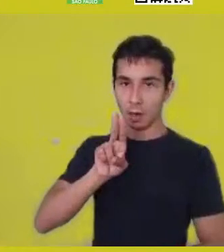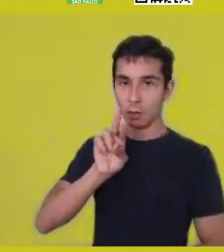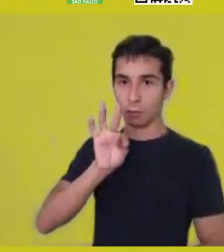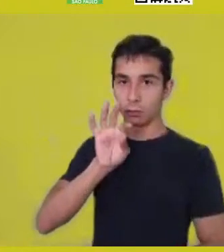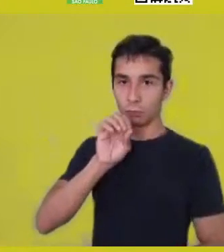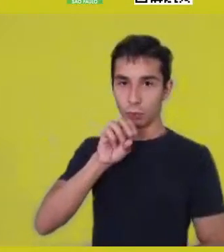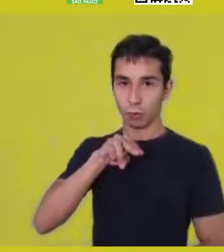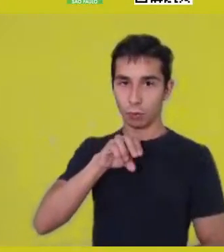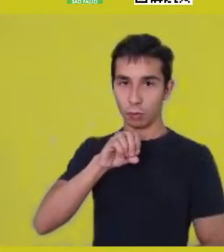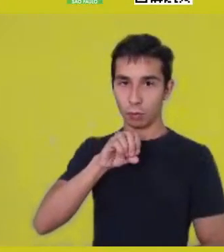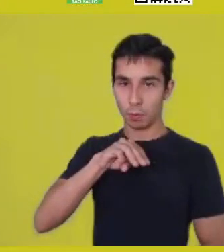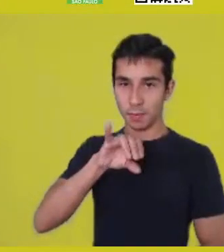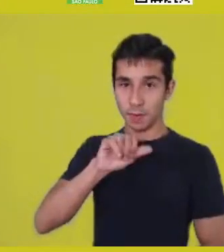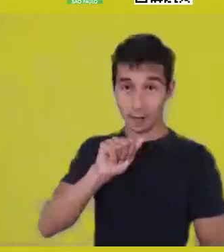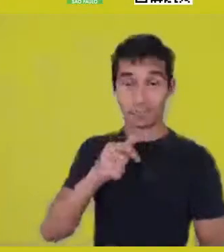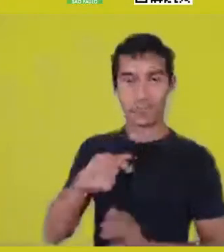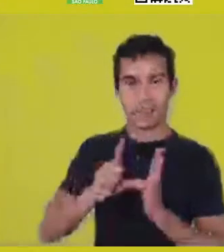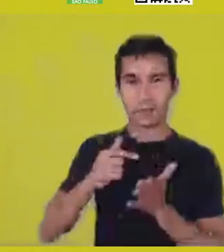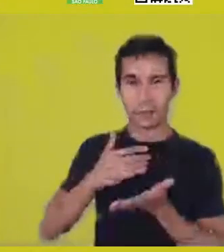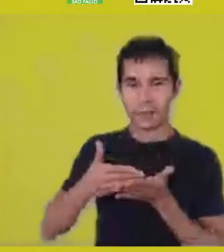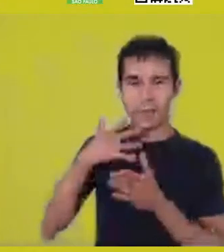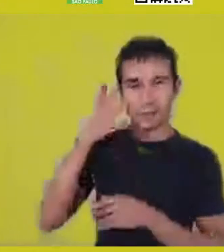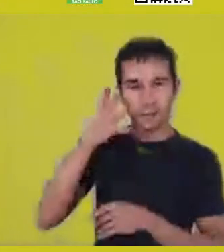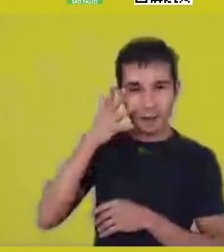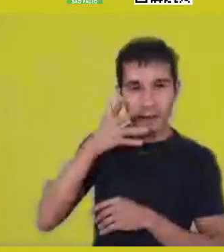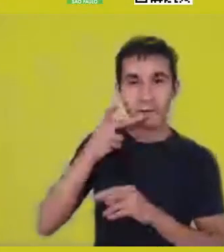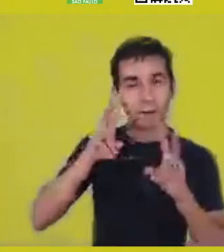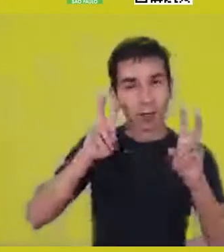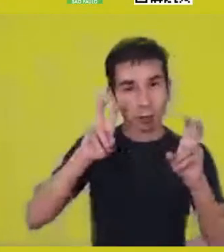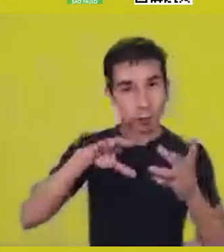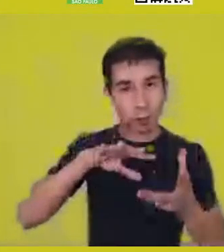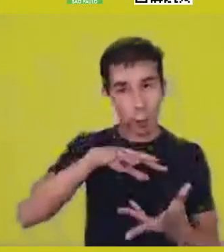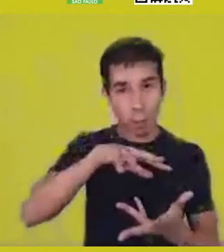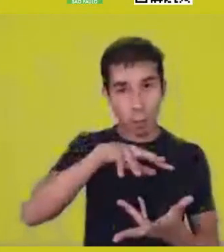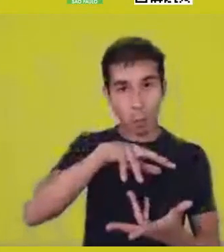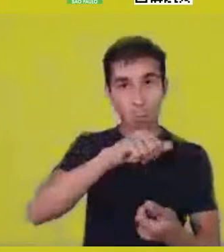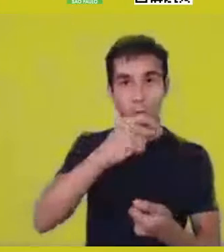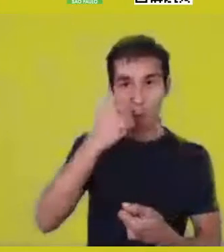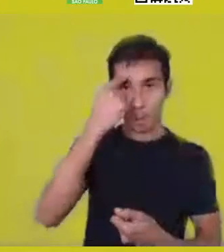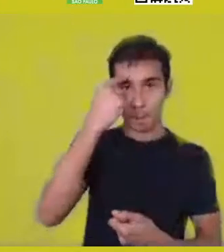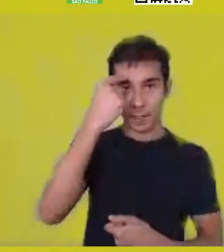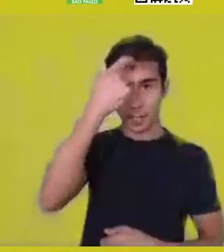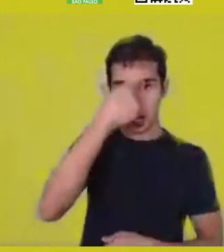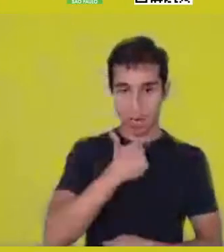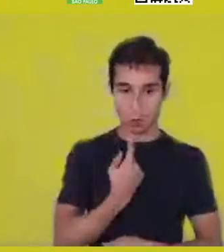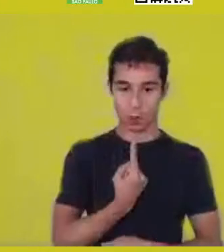of a world notion which is individual because it’s presupposed as collective